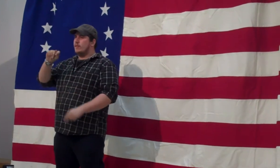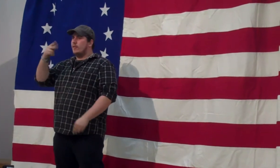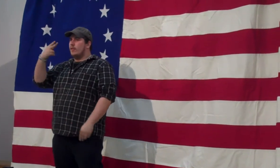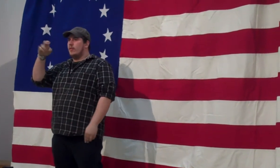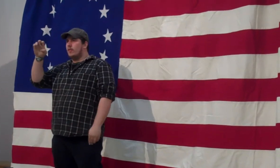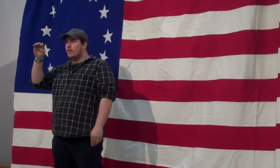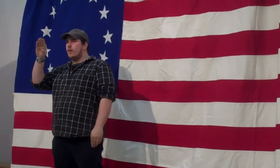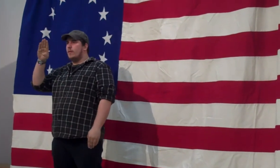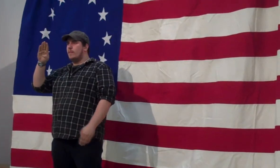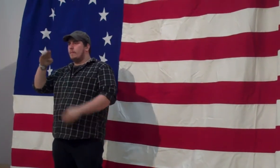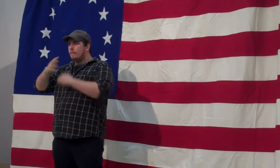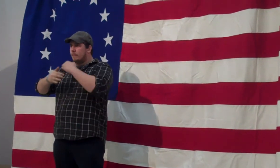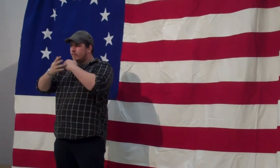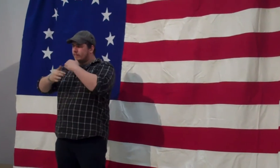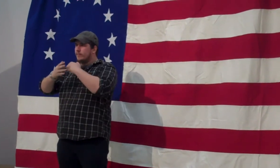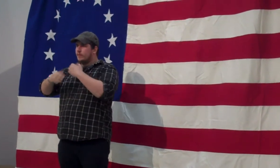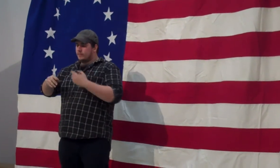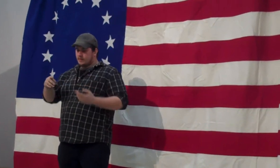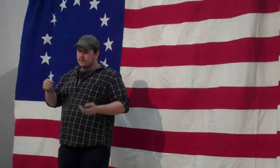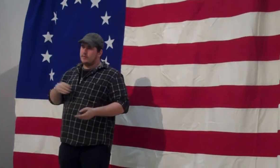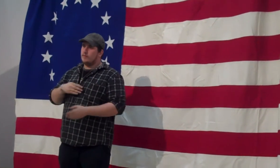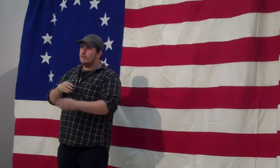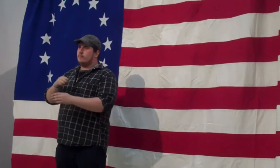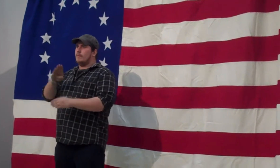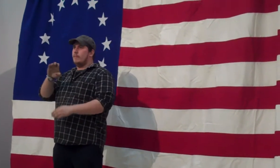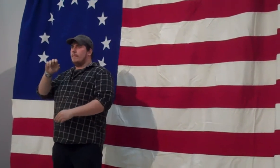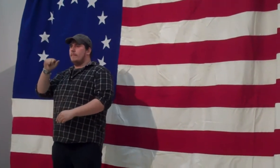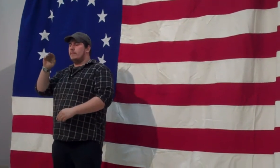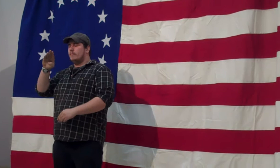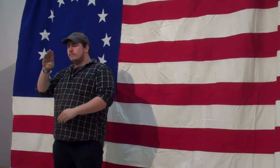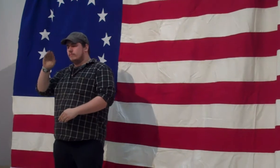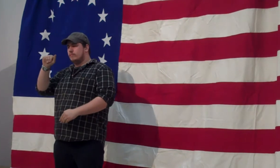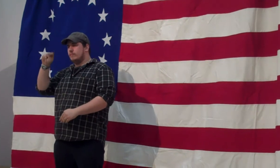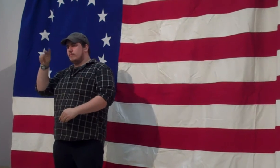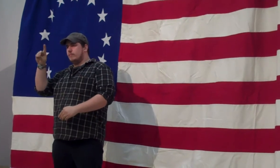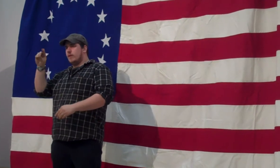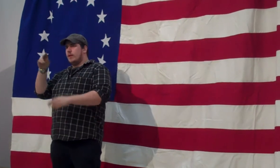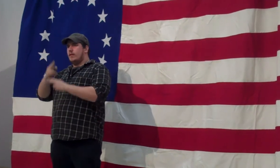My poem is called “The Blood”